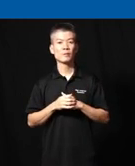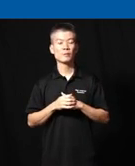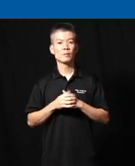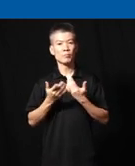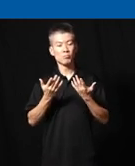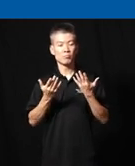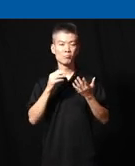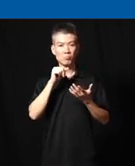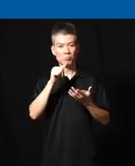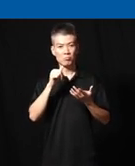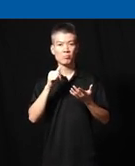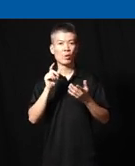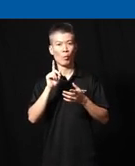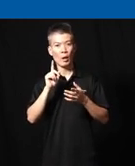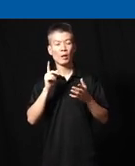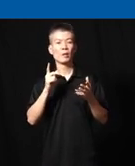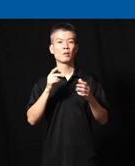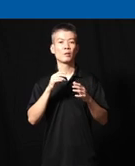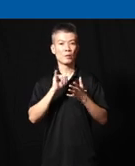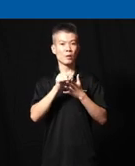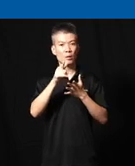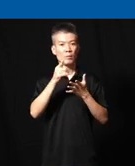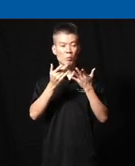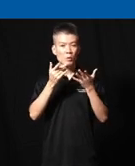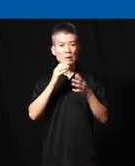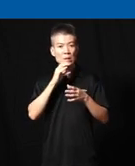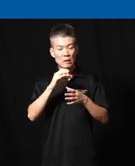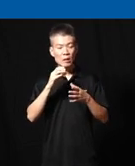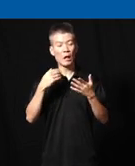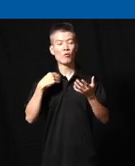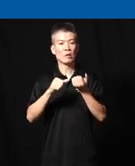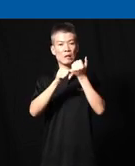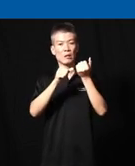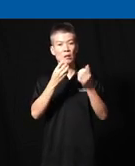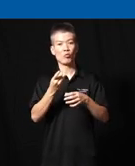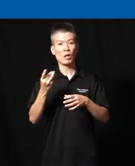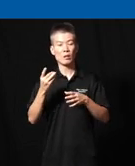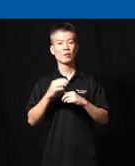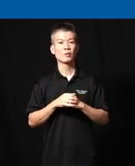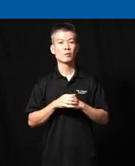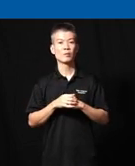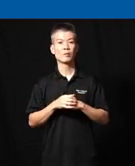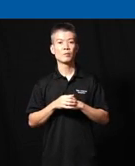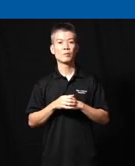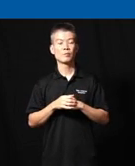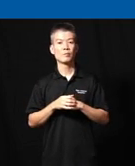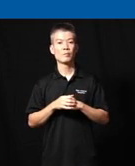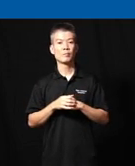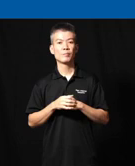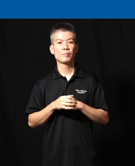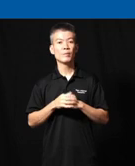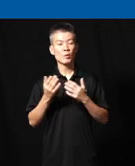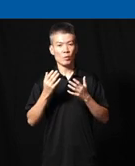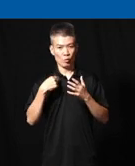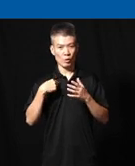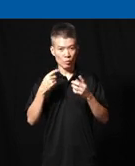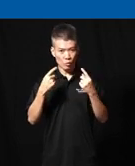not aware that there may be certain assistive technology devices um so what we try and work